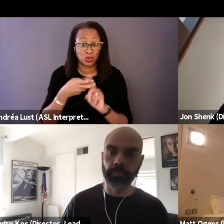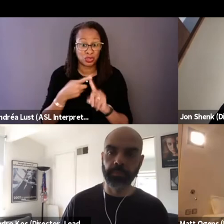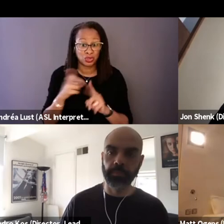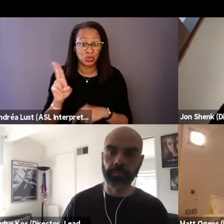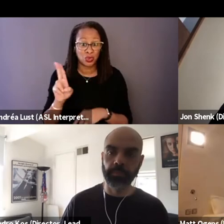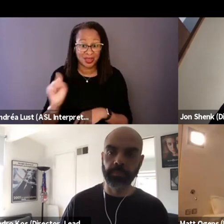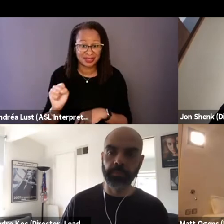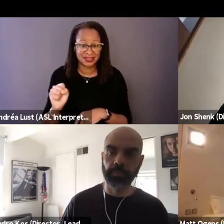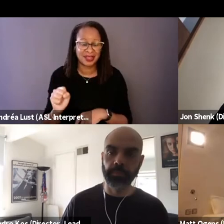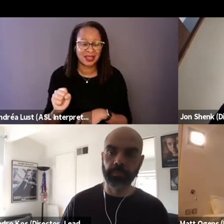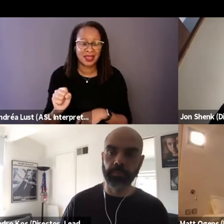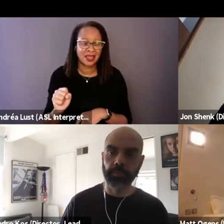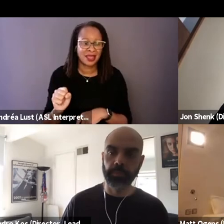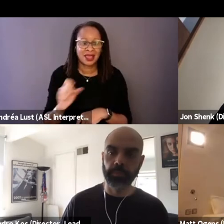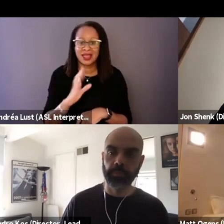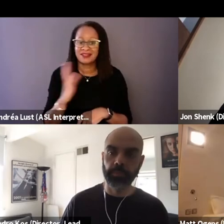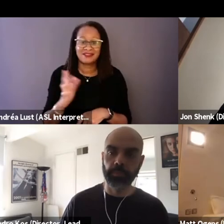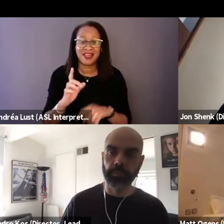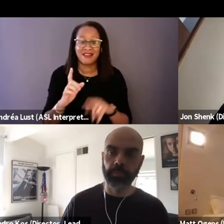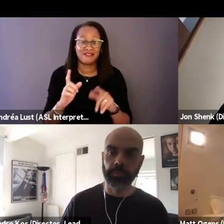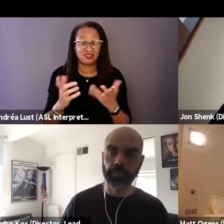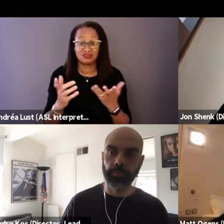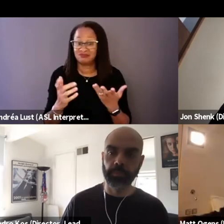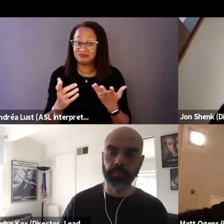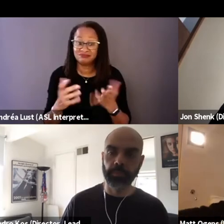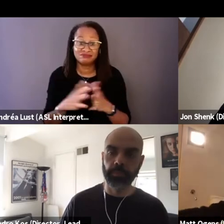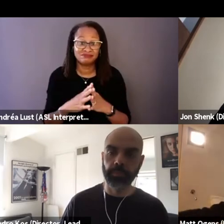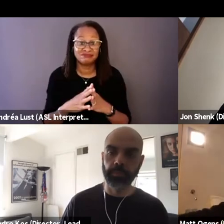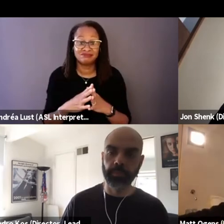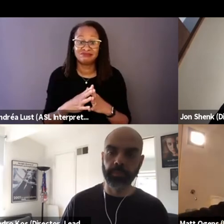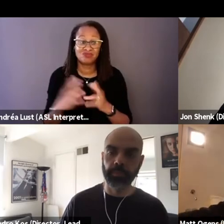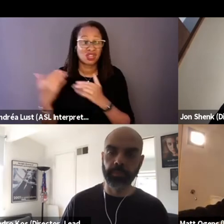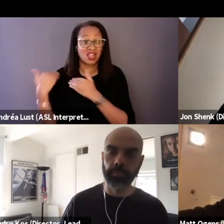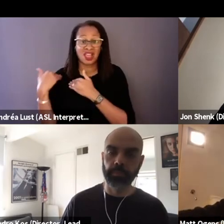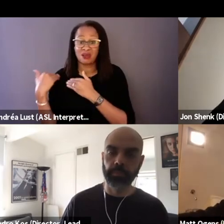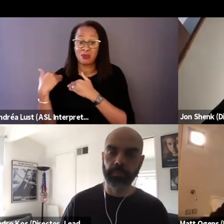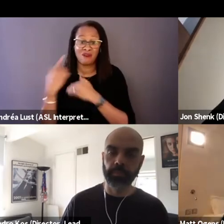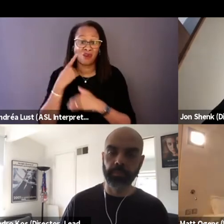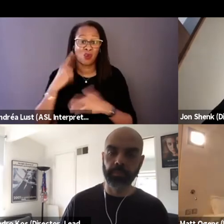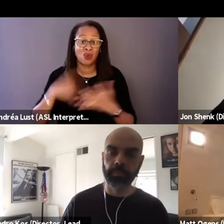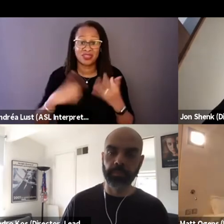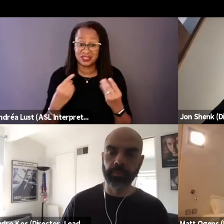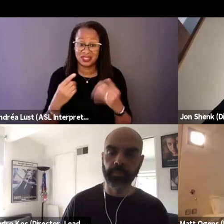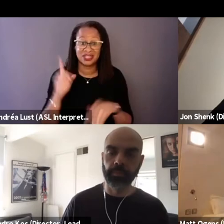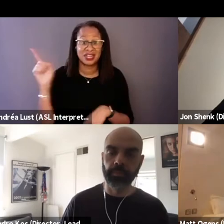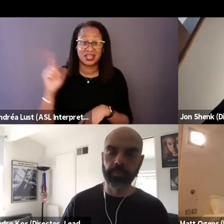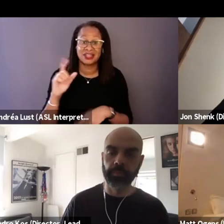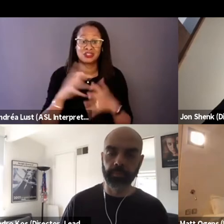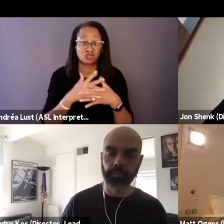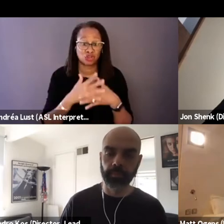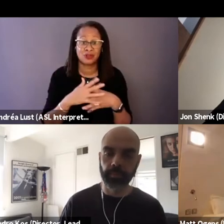was never accounted for their crimes. On the contrary, they were looked as heroes.